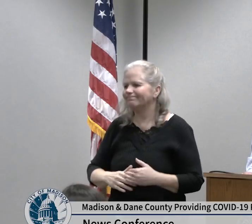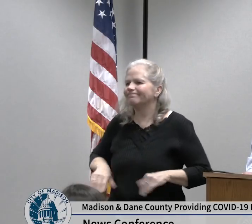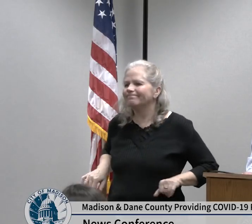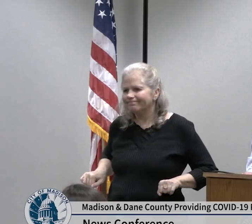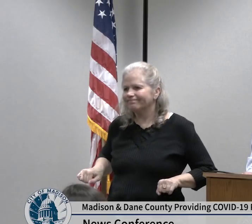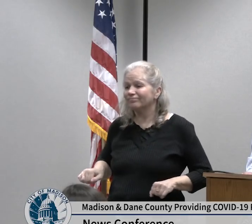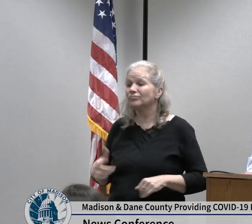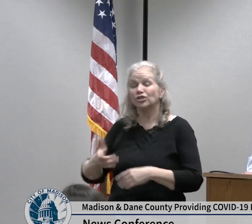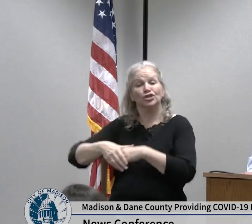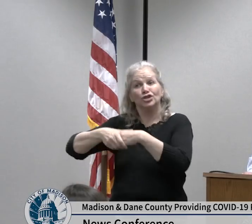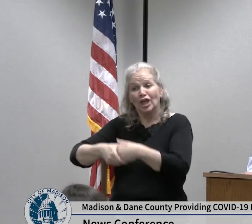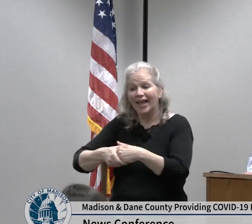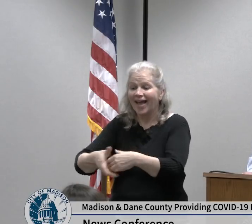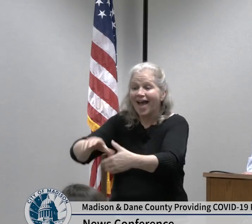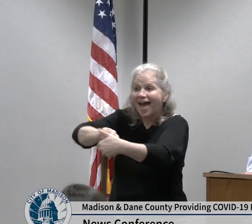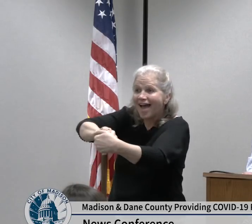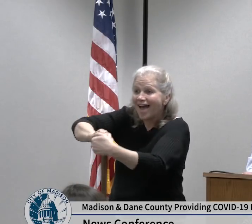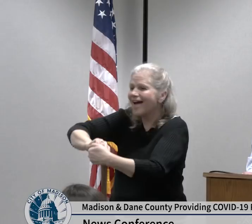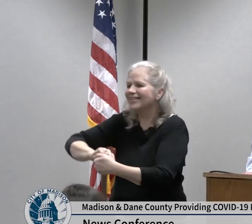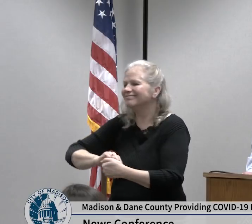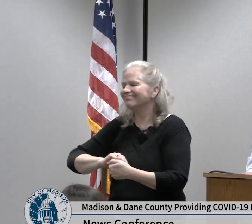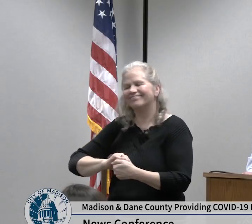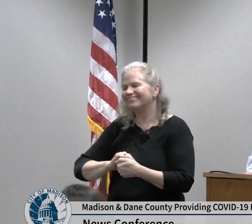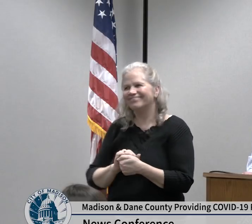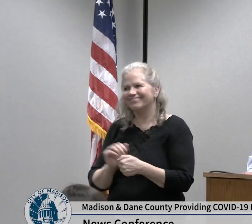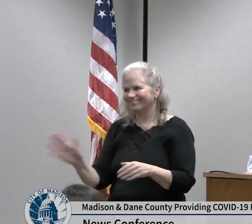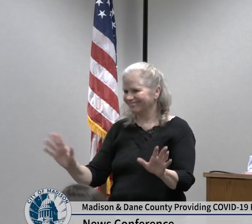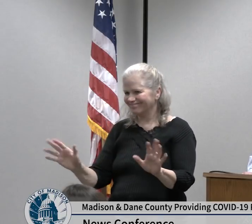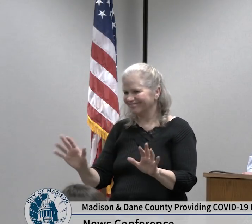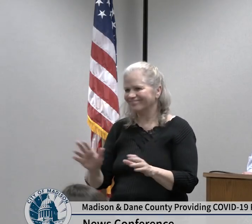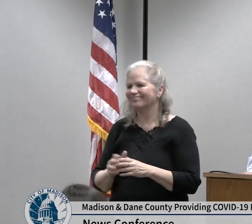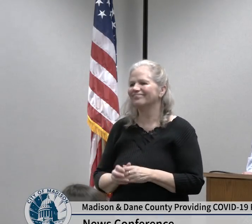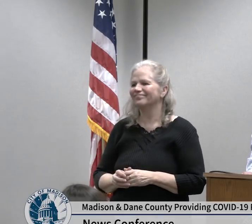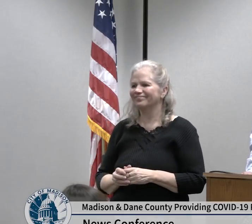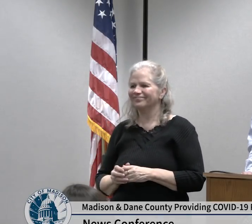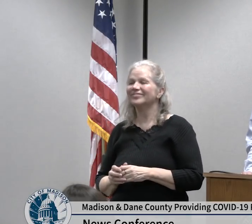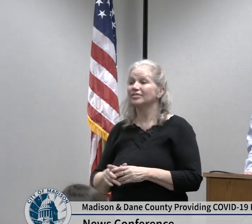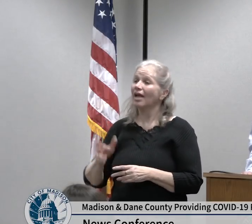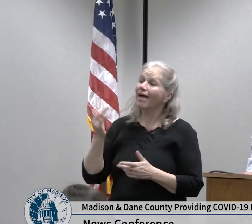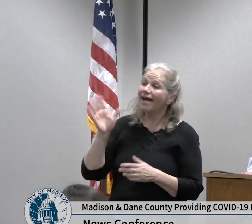stuff if you can avoid it and finally I just wanted to mention that we